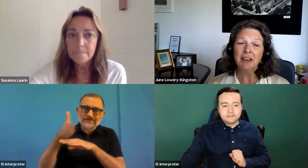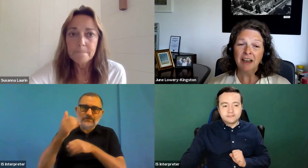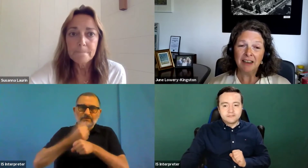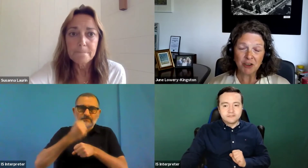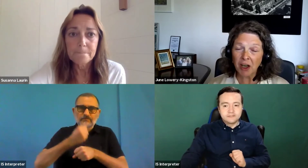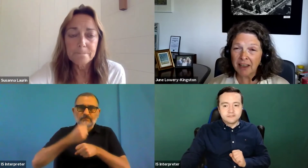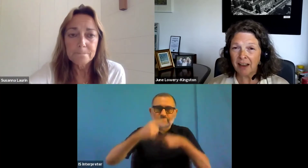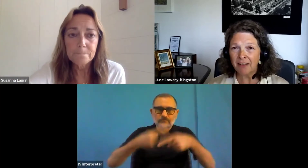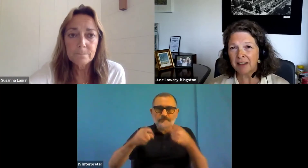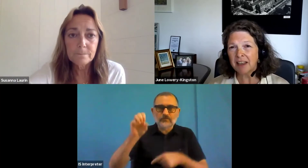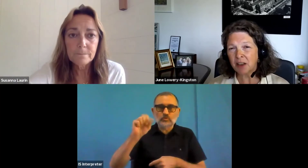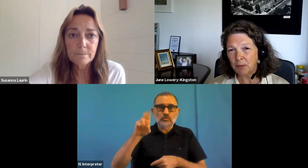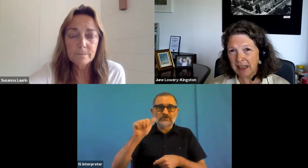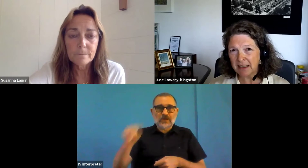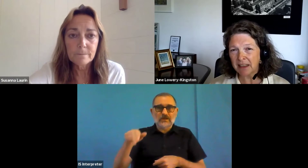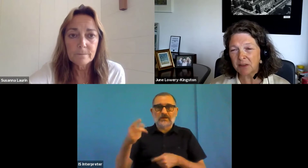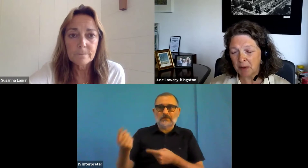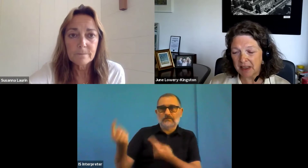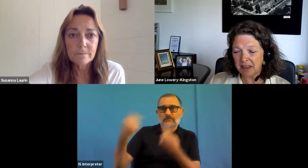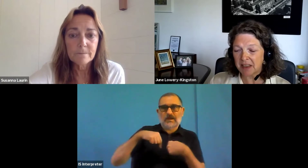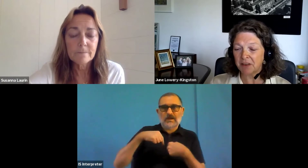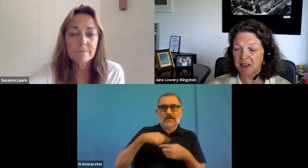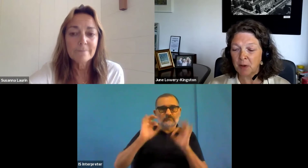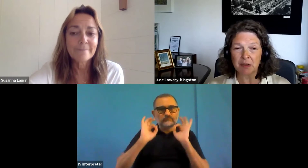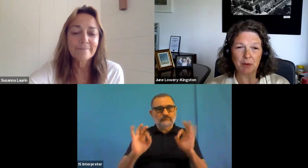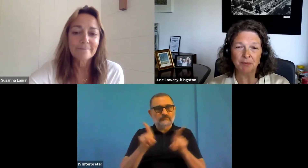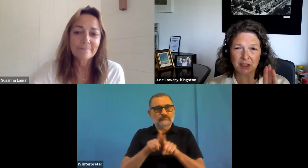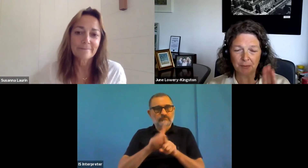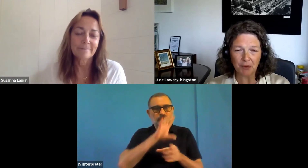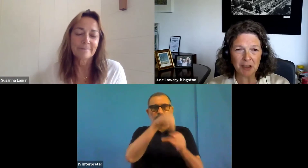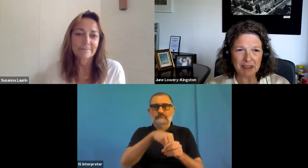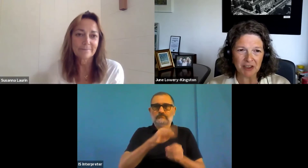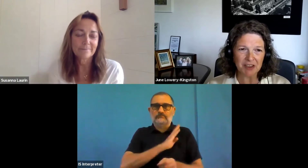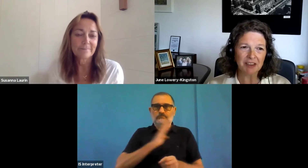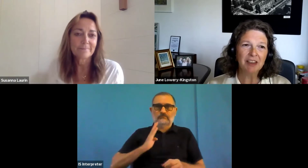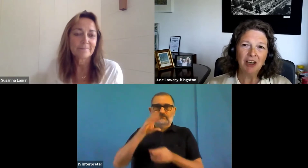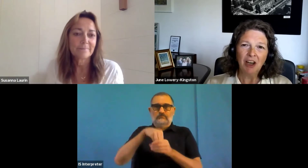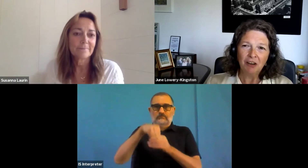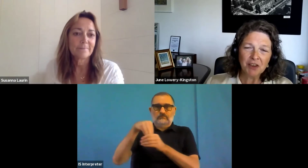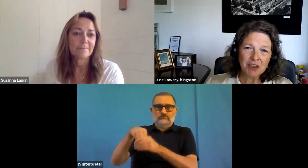Let's try and get that as complete and as representative as possible. So three messages.